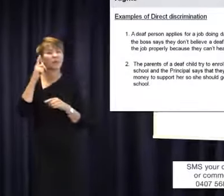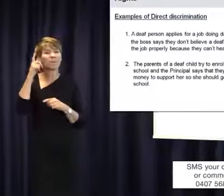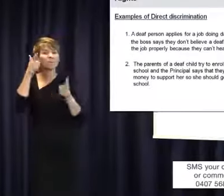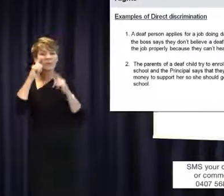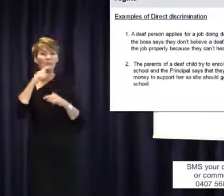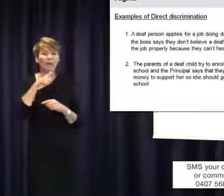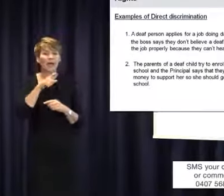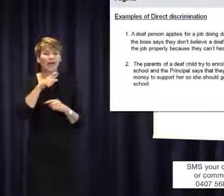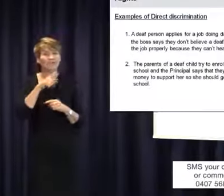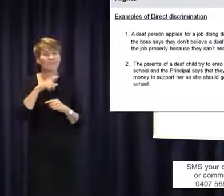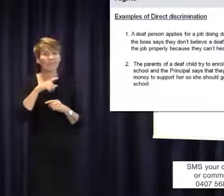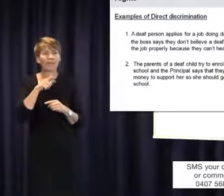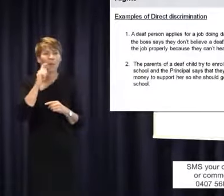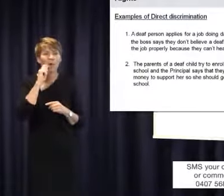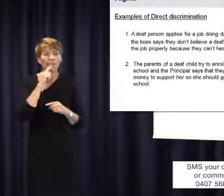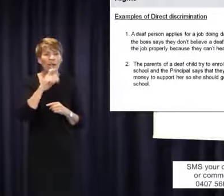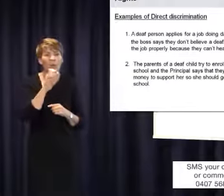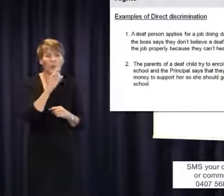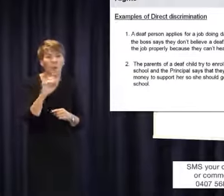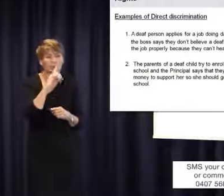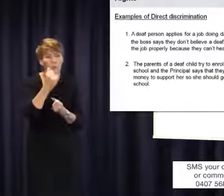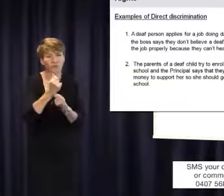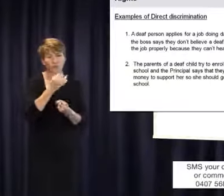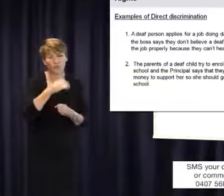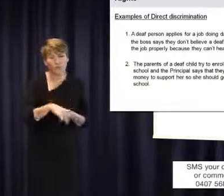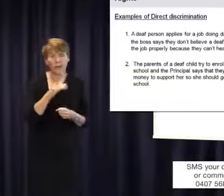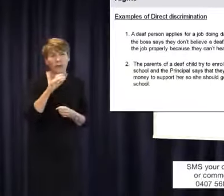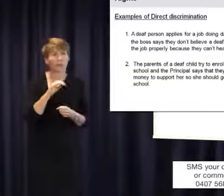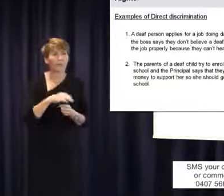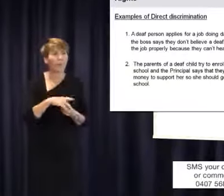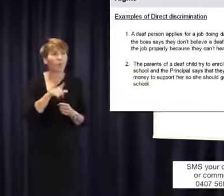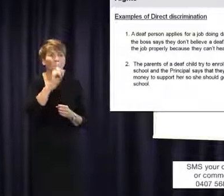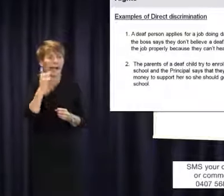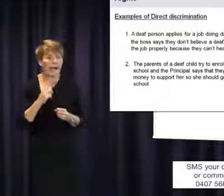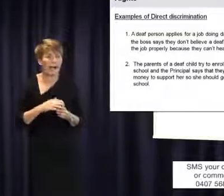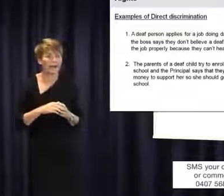cannot,' but they'll say things in such a way, for example that example there where